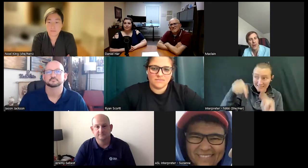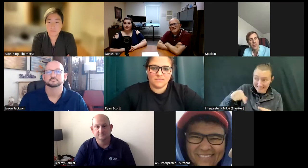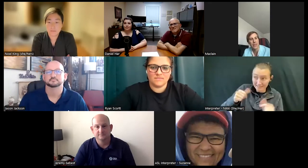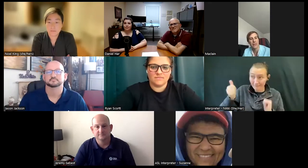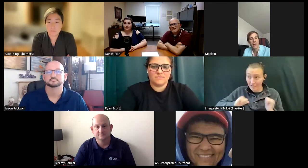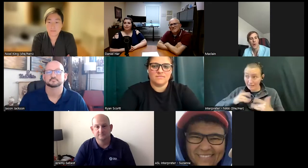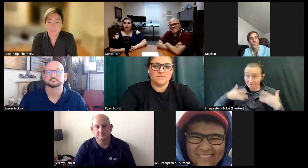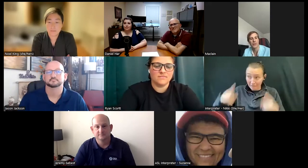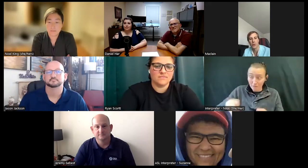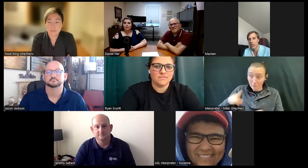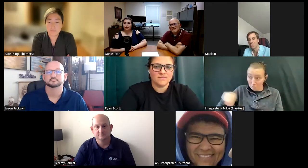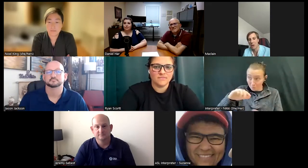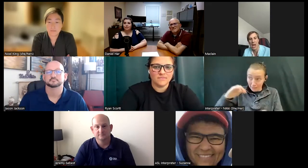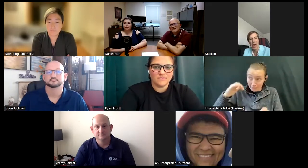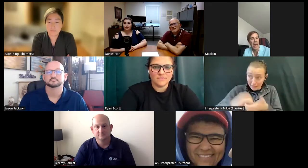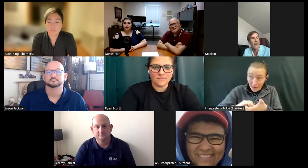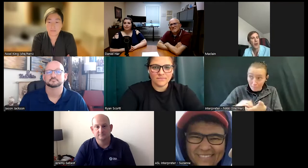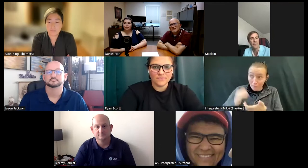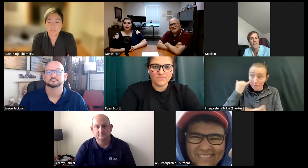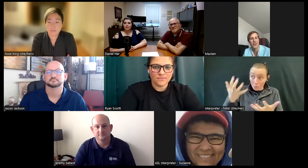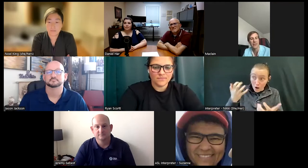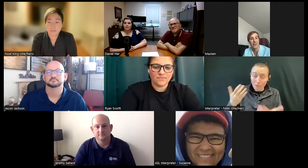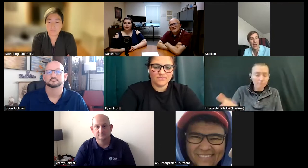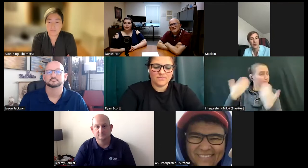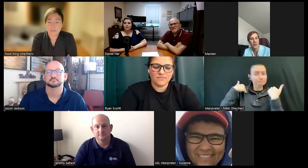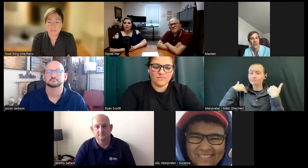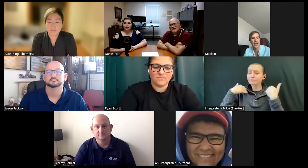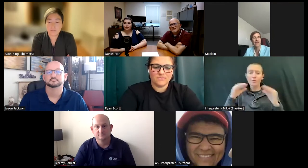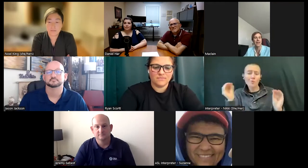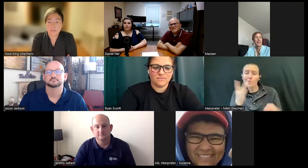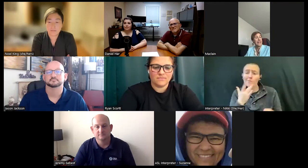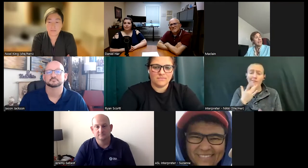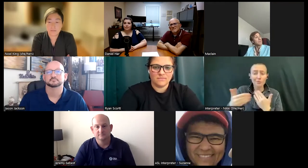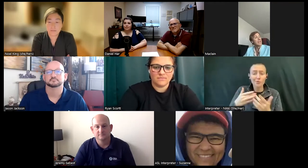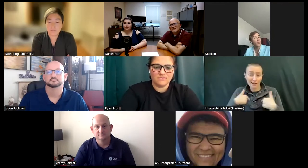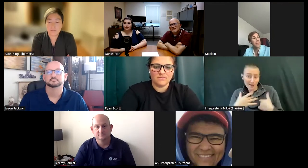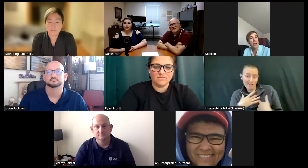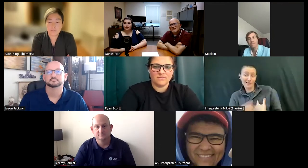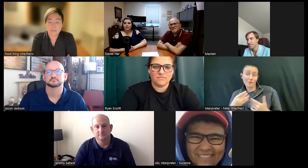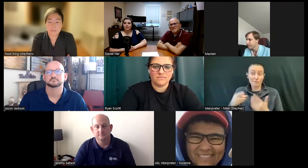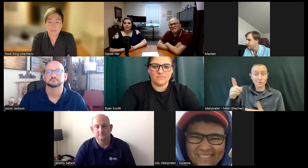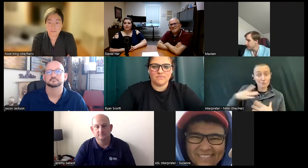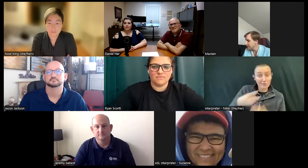collaborate with me I'm open to it I have no preferences I will do things I like and so from there